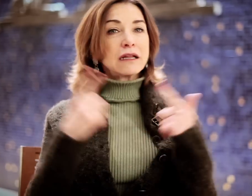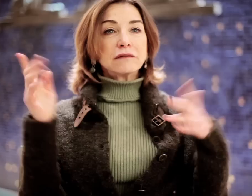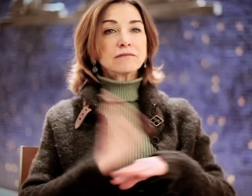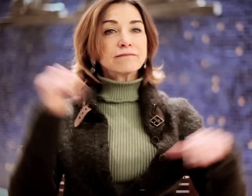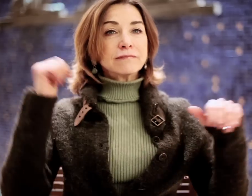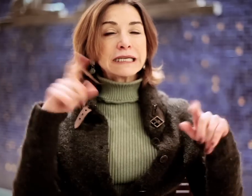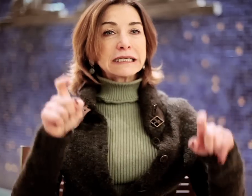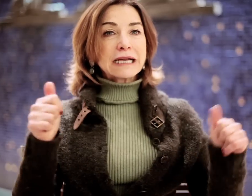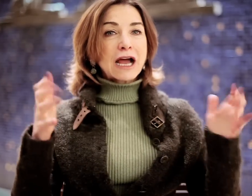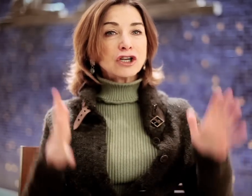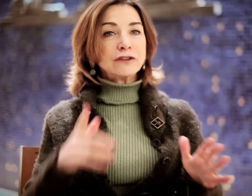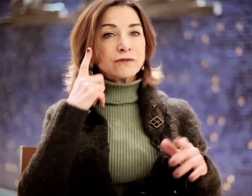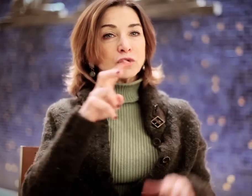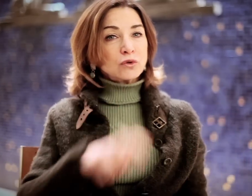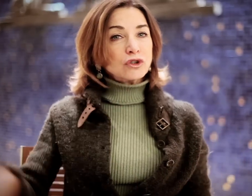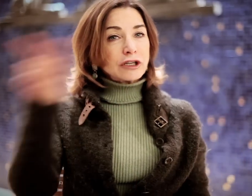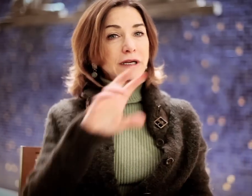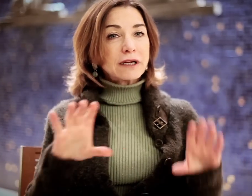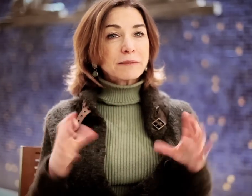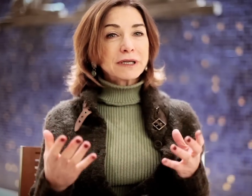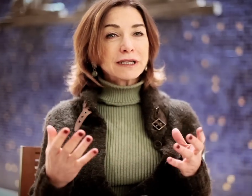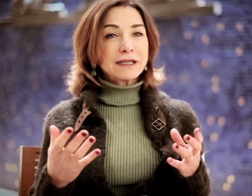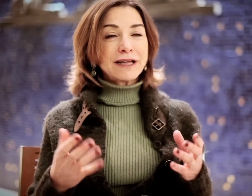The next thing I knew, they were looking for an actor for their touring company.